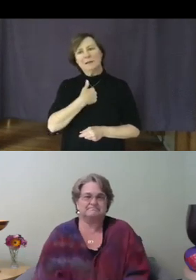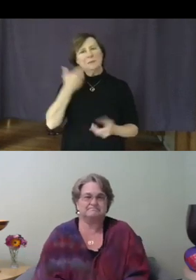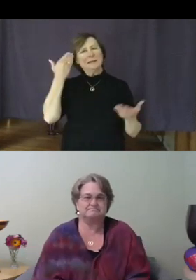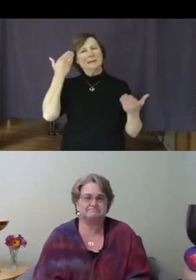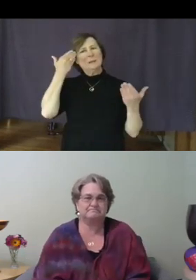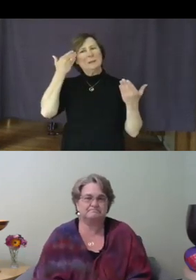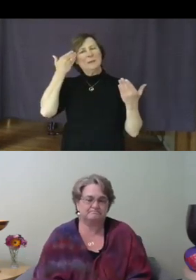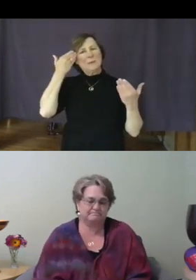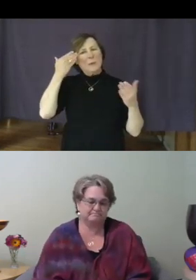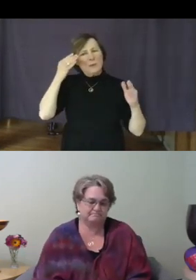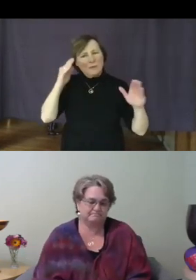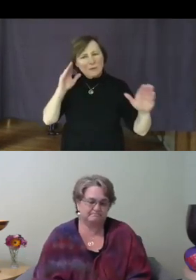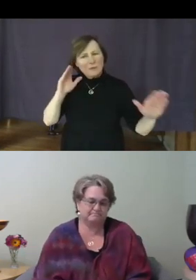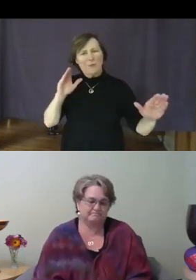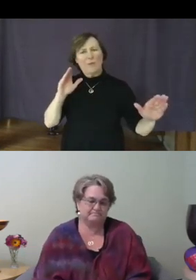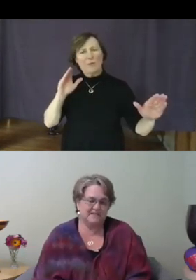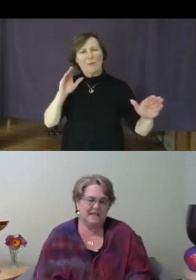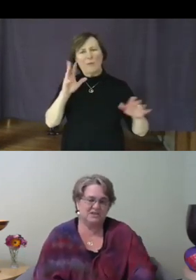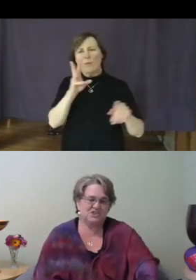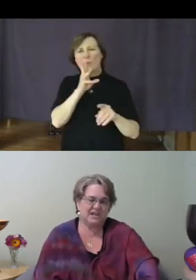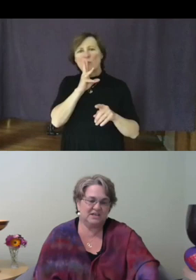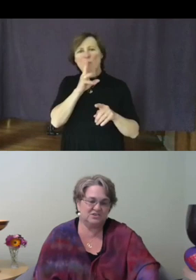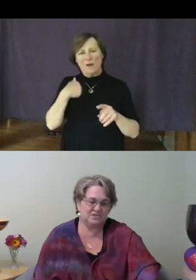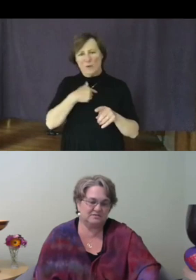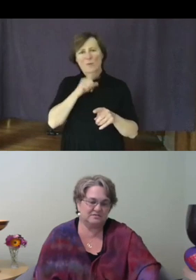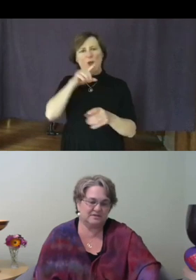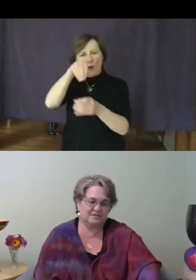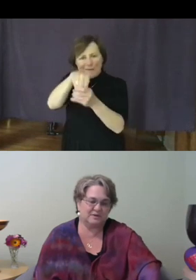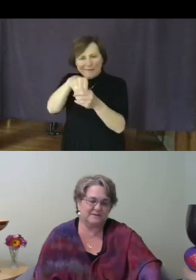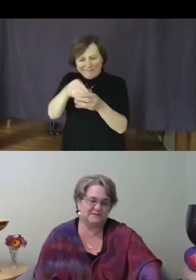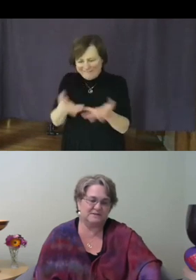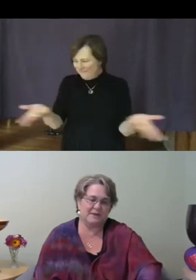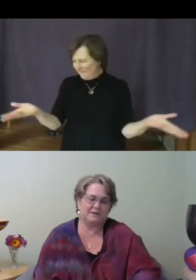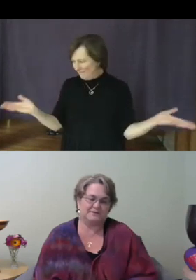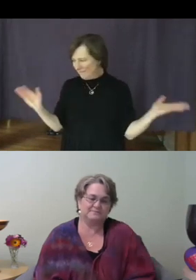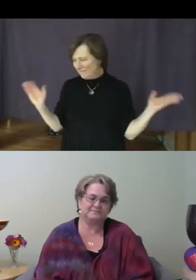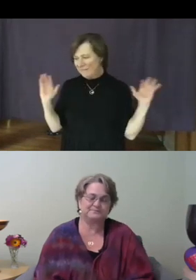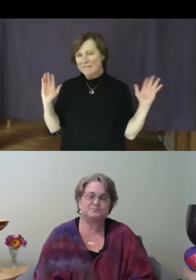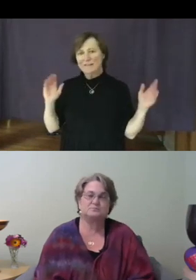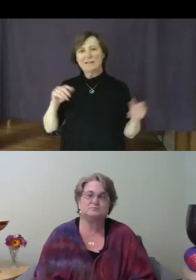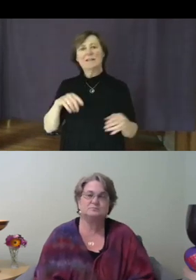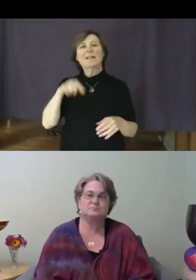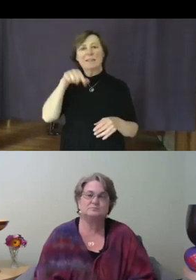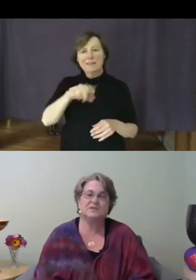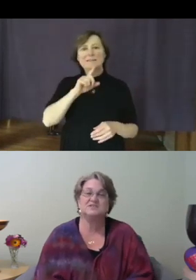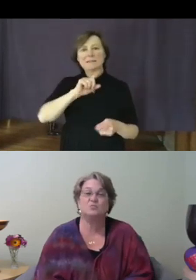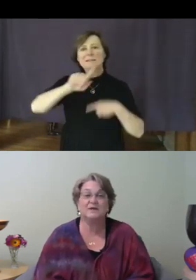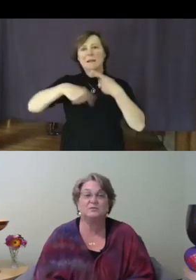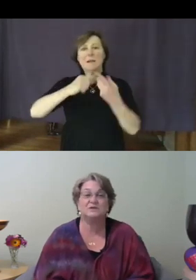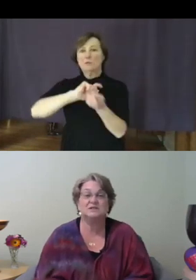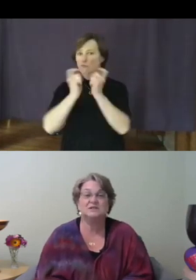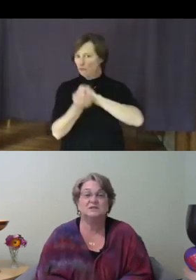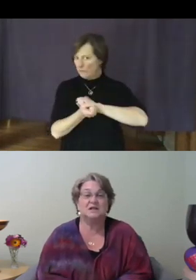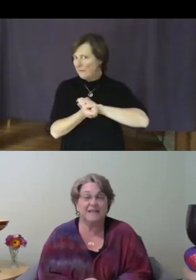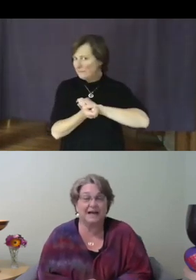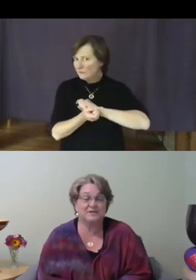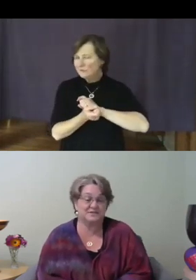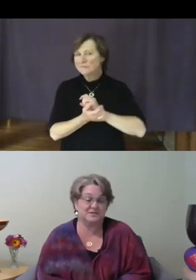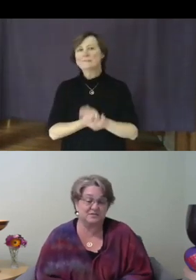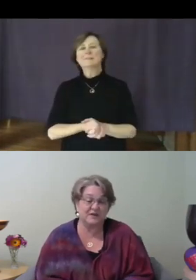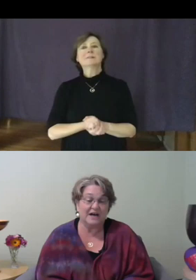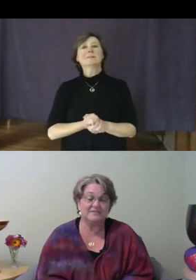And change is what this is about. It's what will allow us to survive as